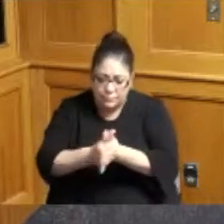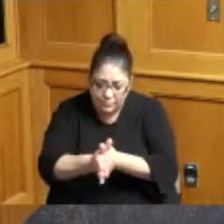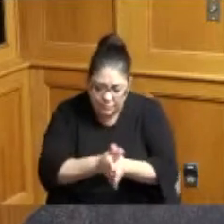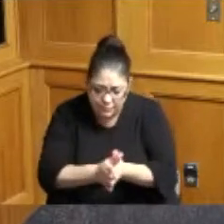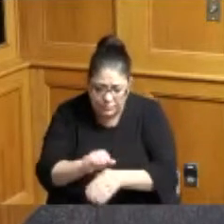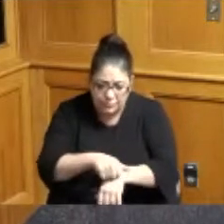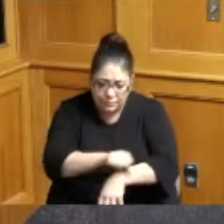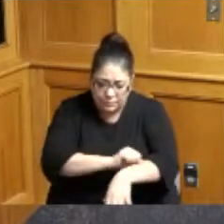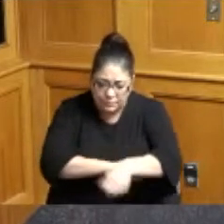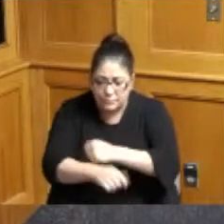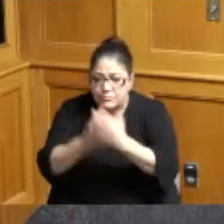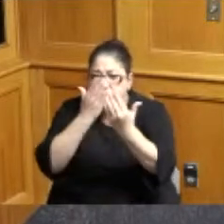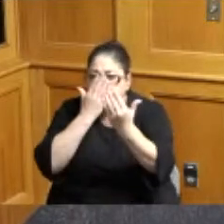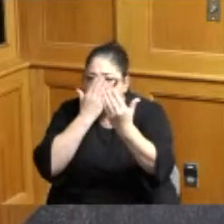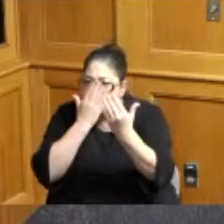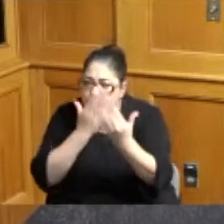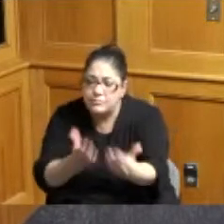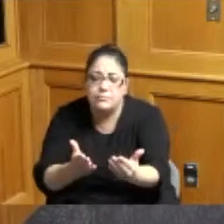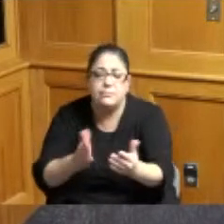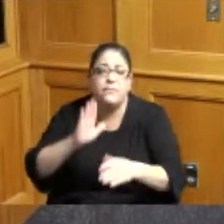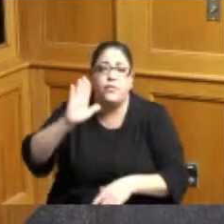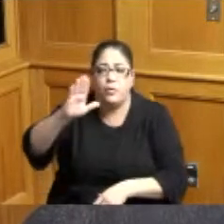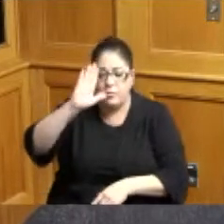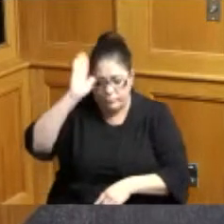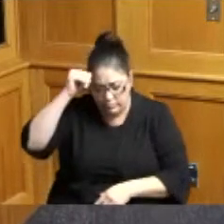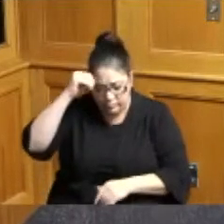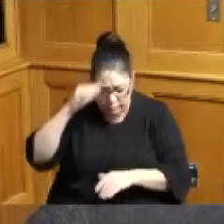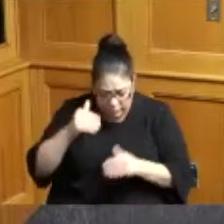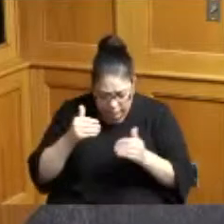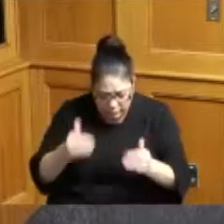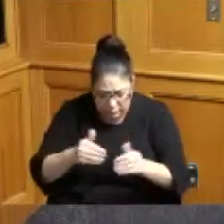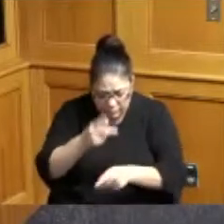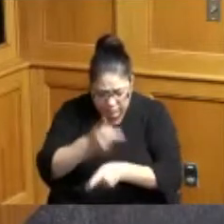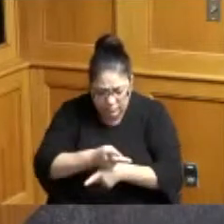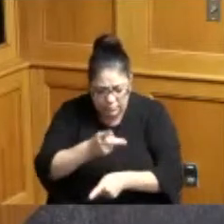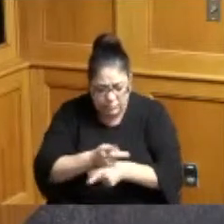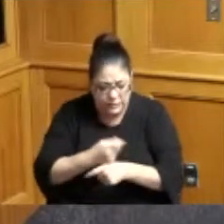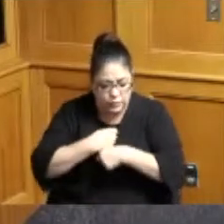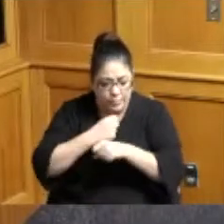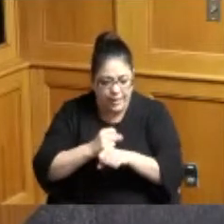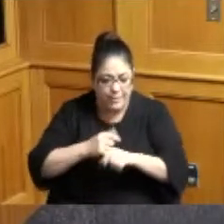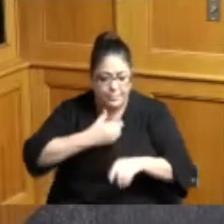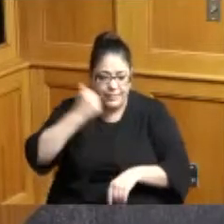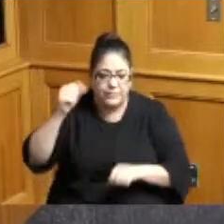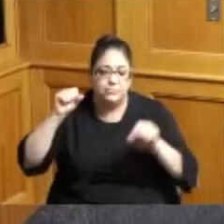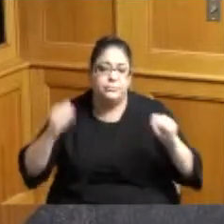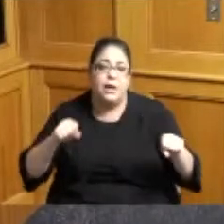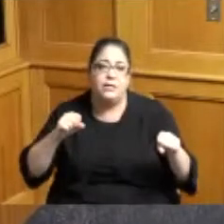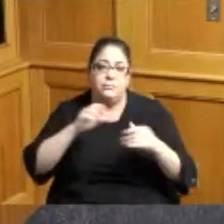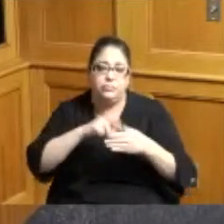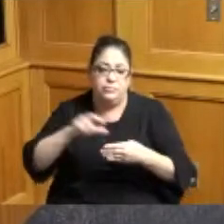thank them for their dedication and for helping create the best possible outcomes for vulnerable